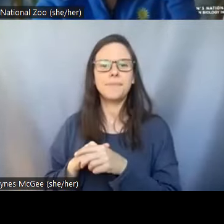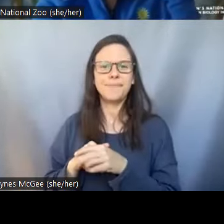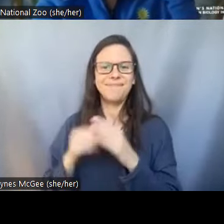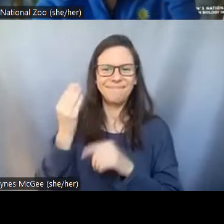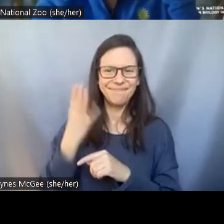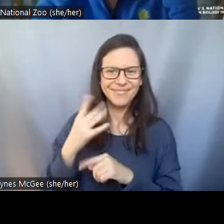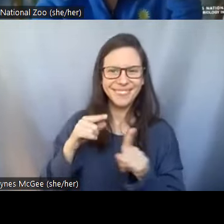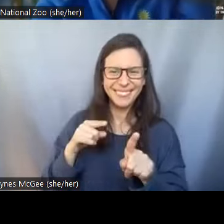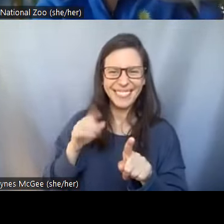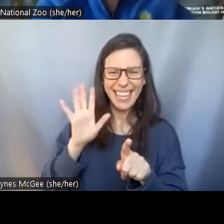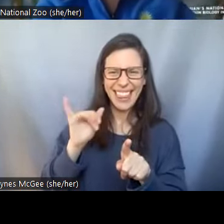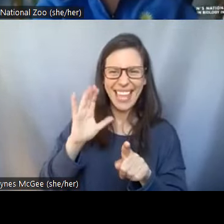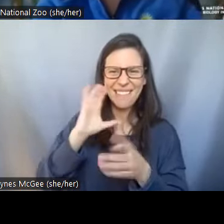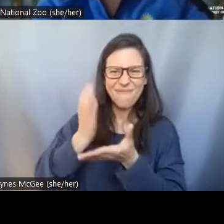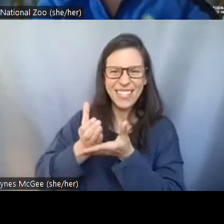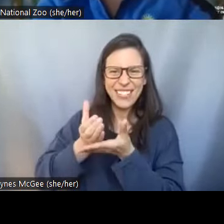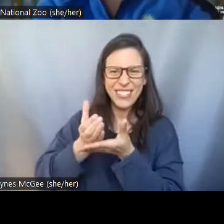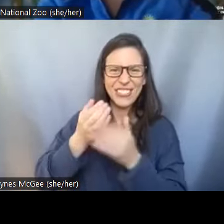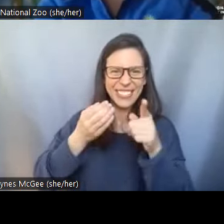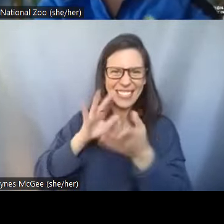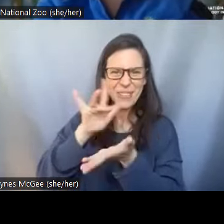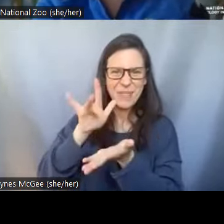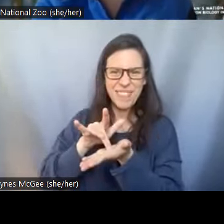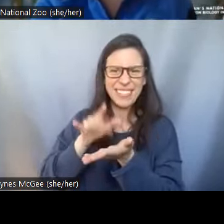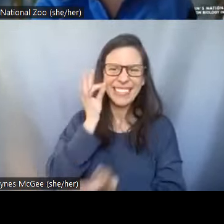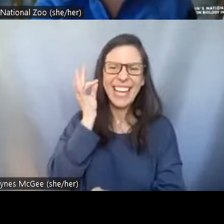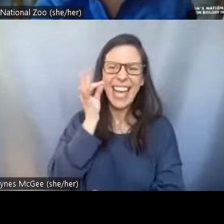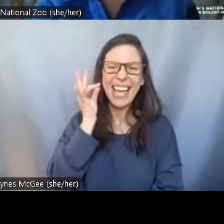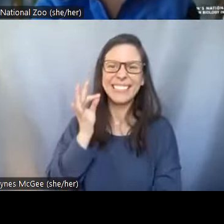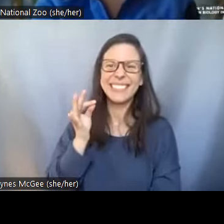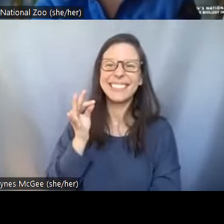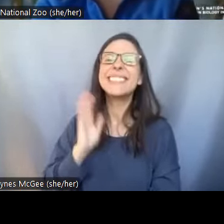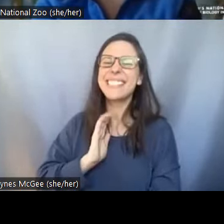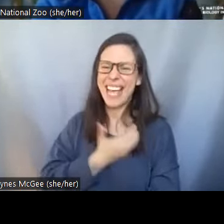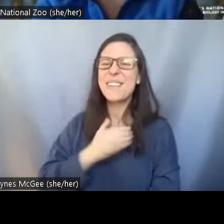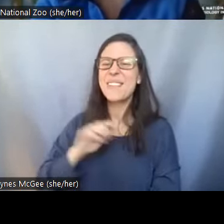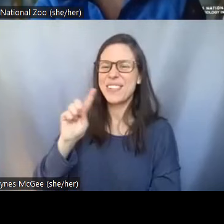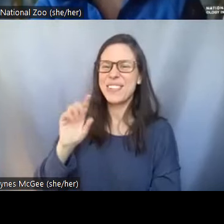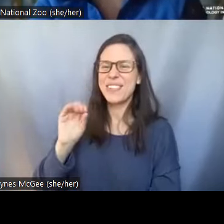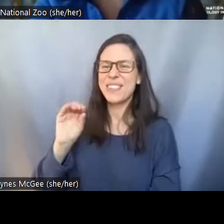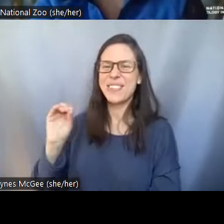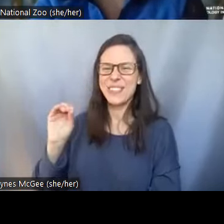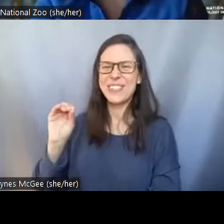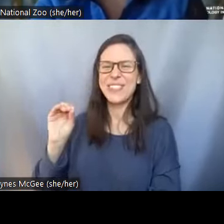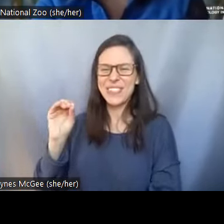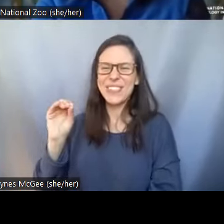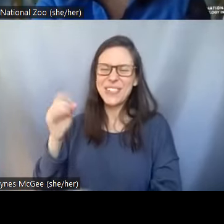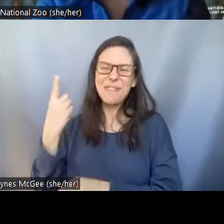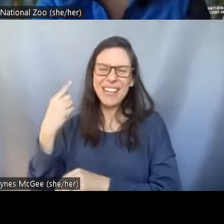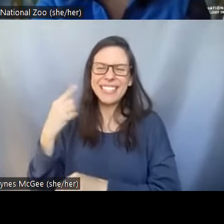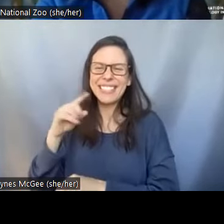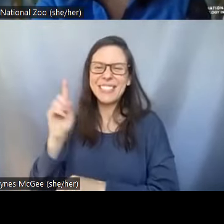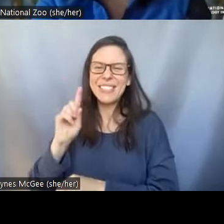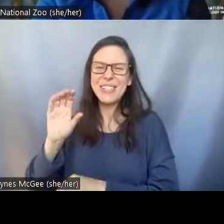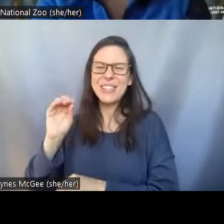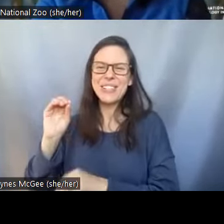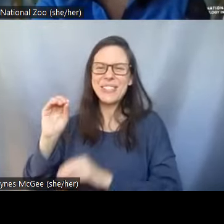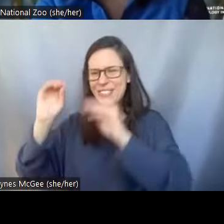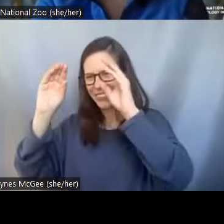center of your screen is actually um one of our zoo educators cats uh Bailey. So glad she